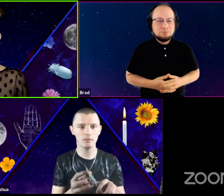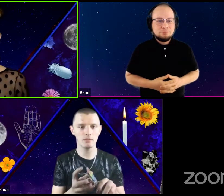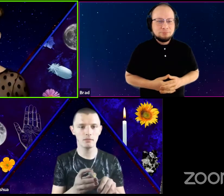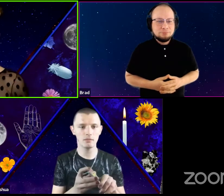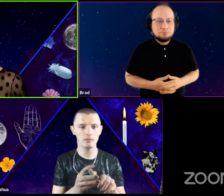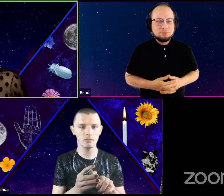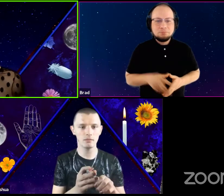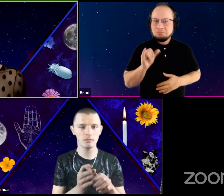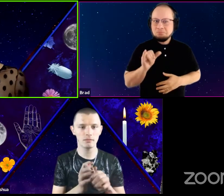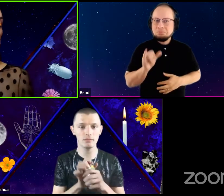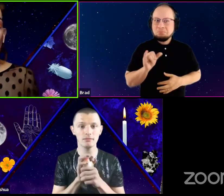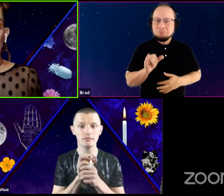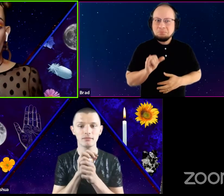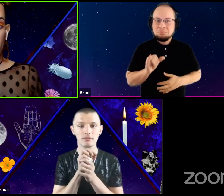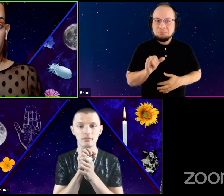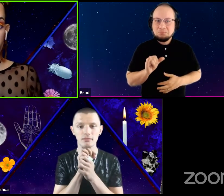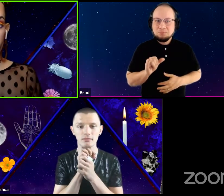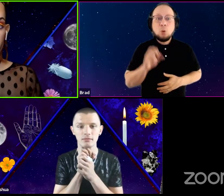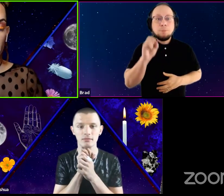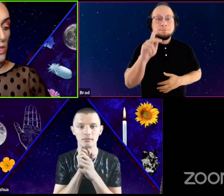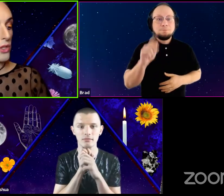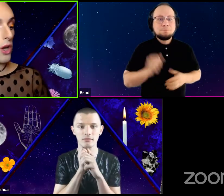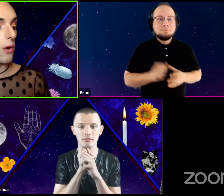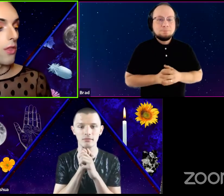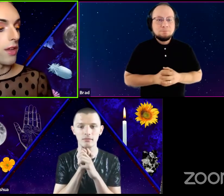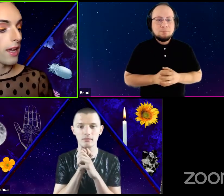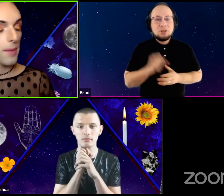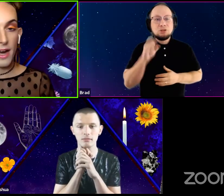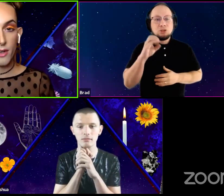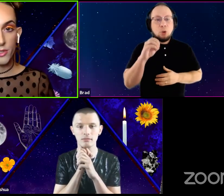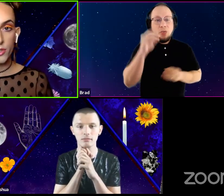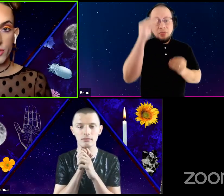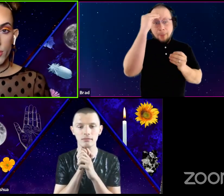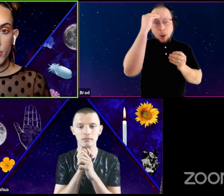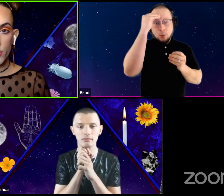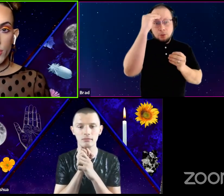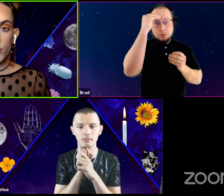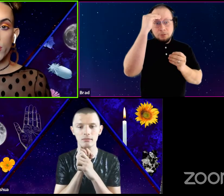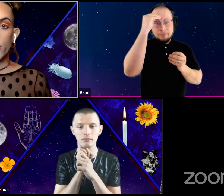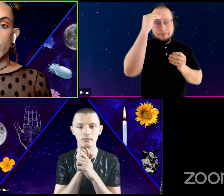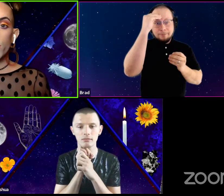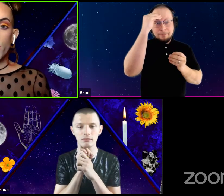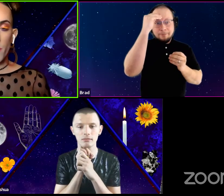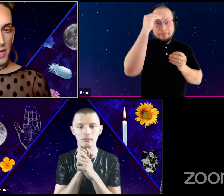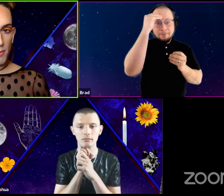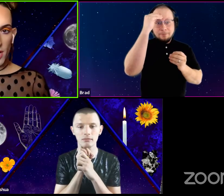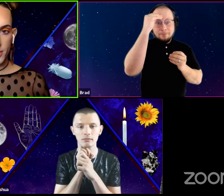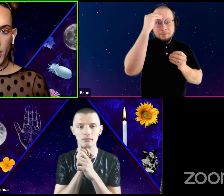Hmm. Okay, so thinking about many projects,